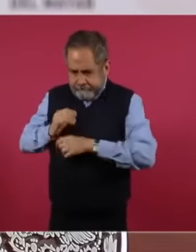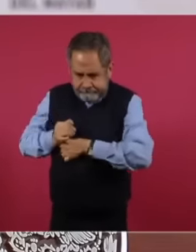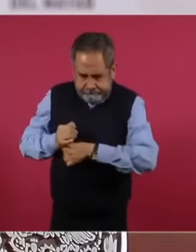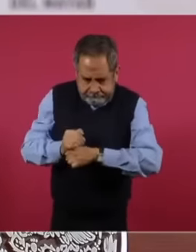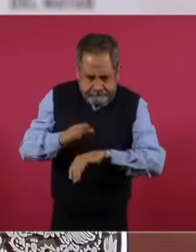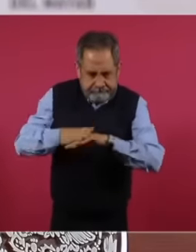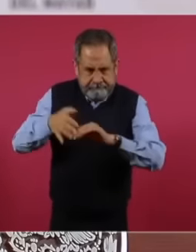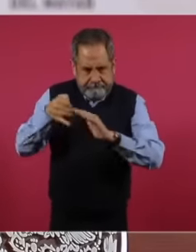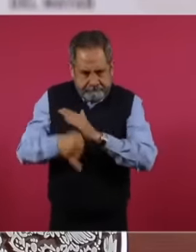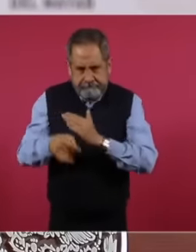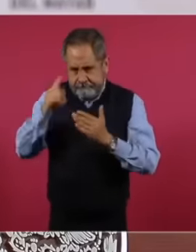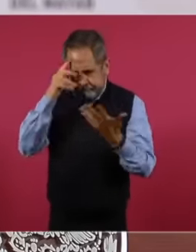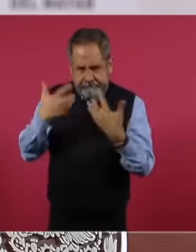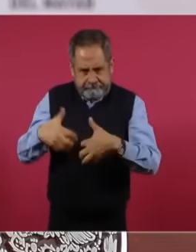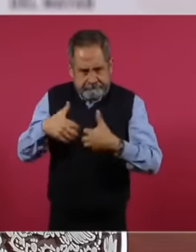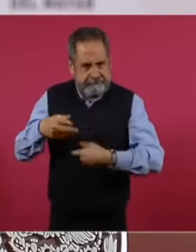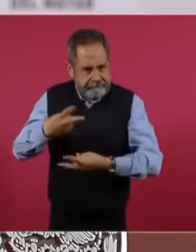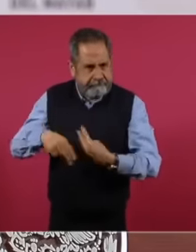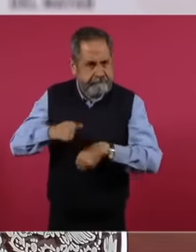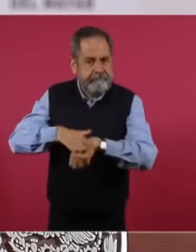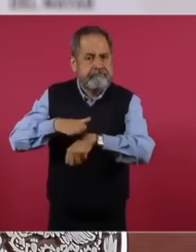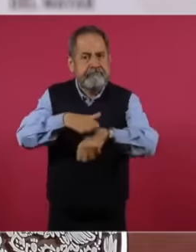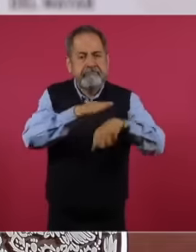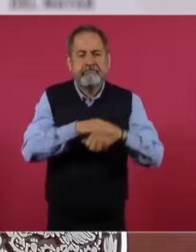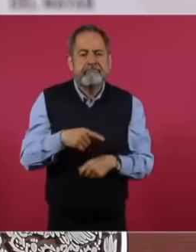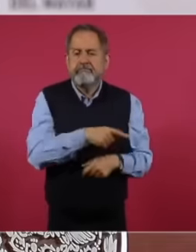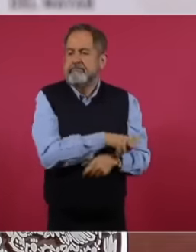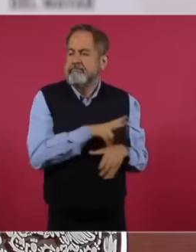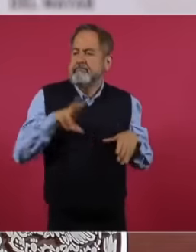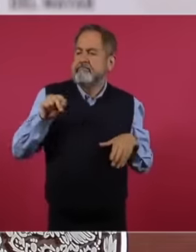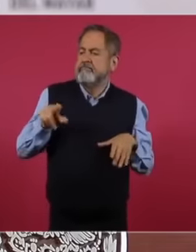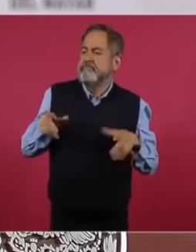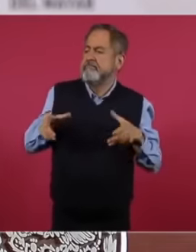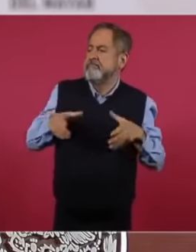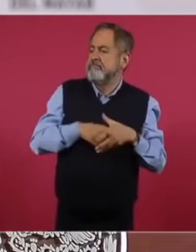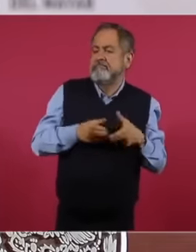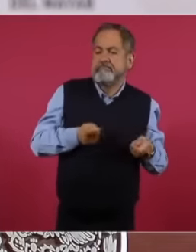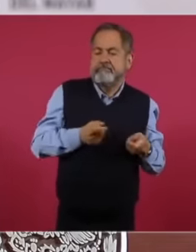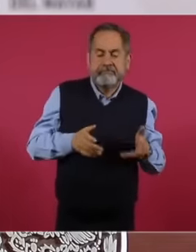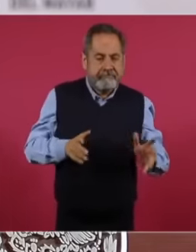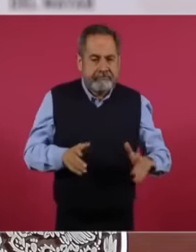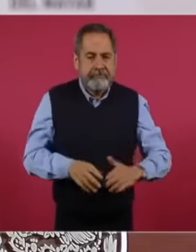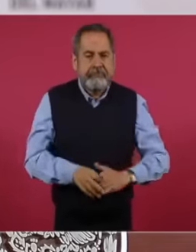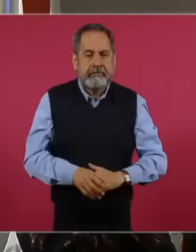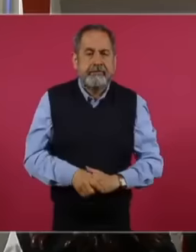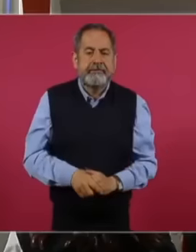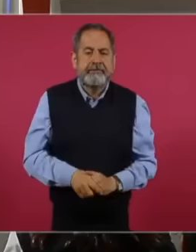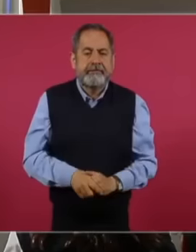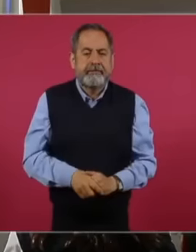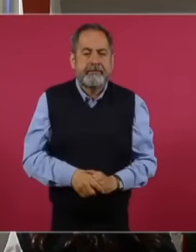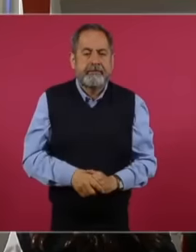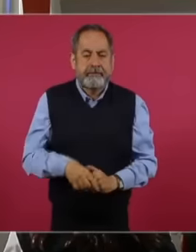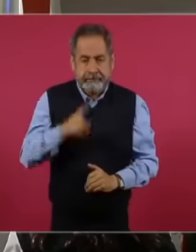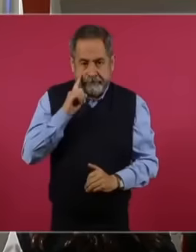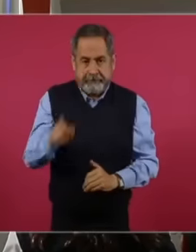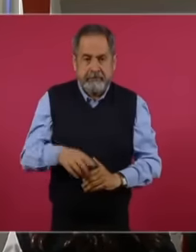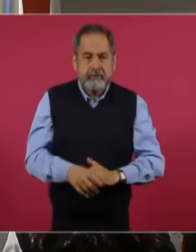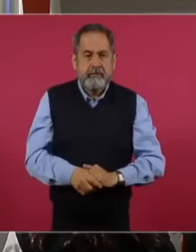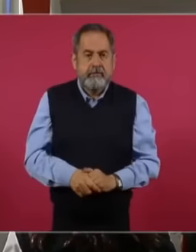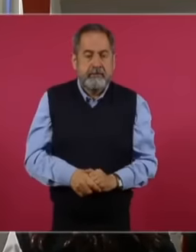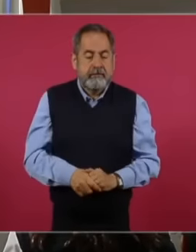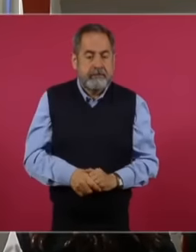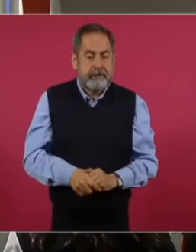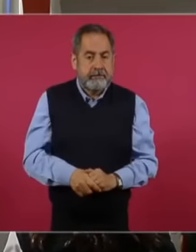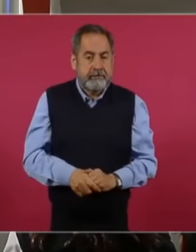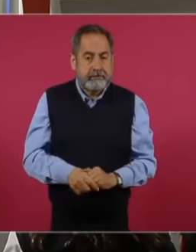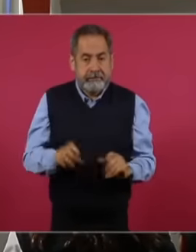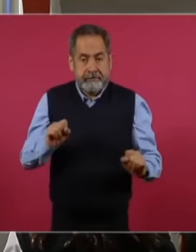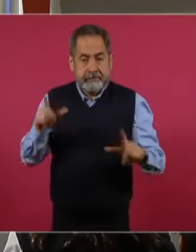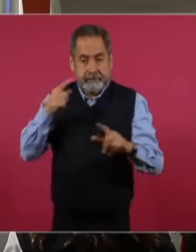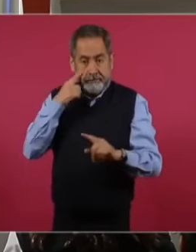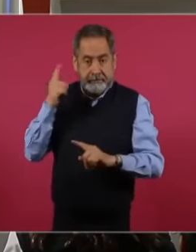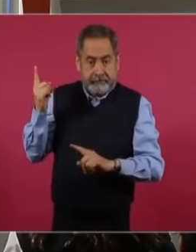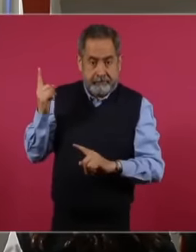drug production. generics in our country below in this image that in order not to violate